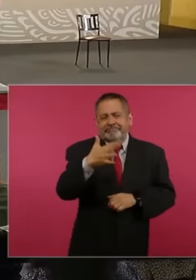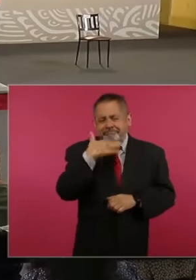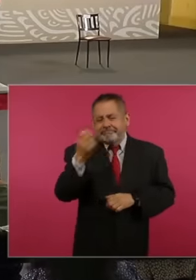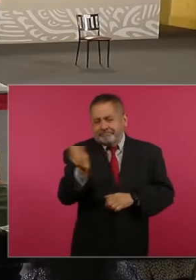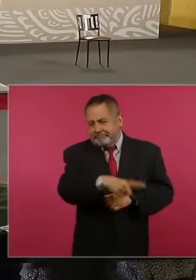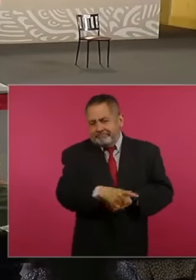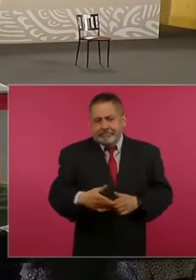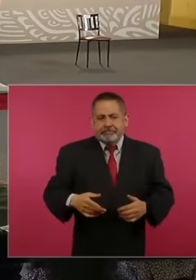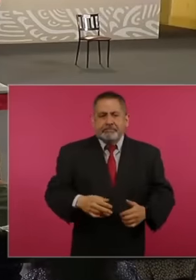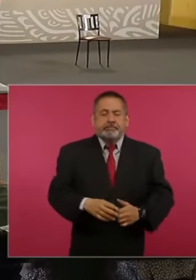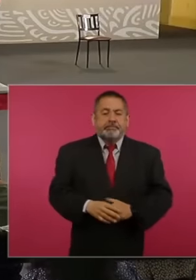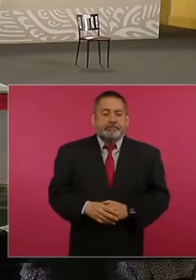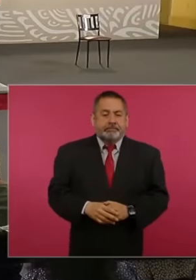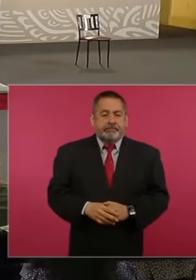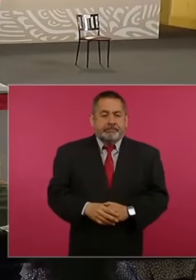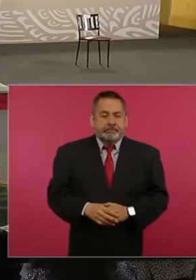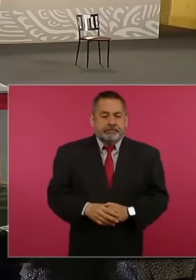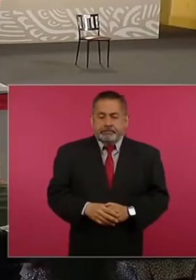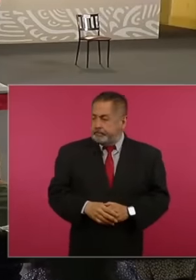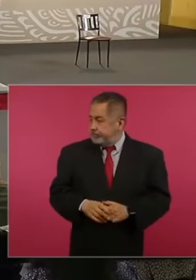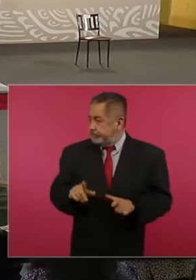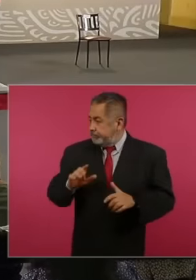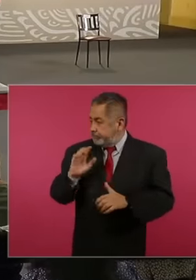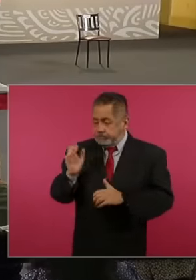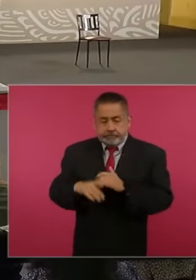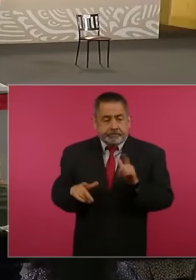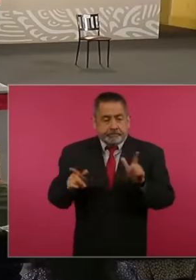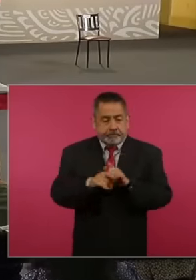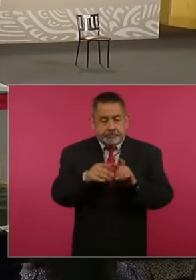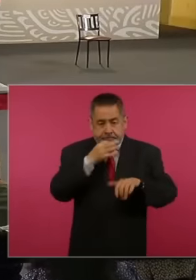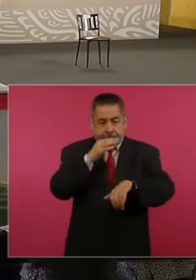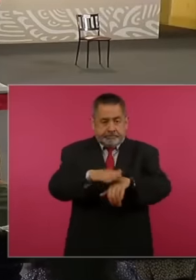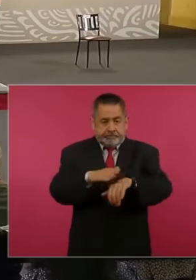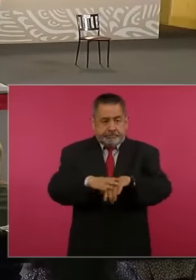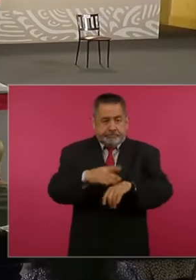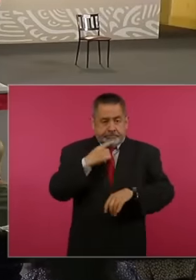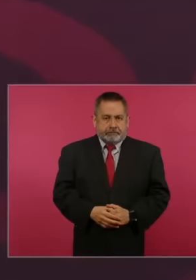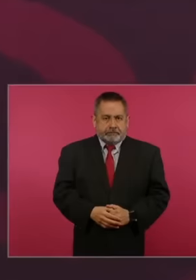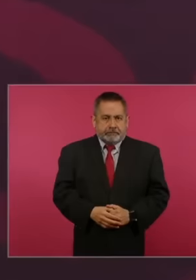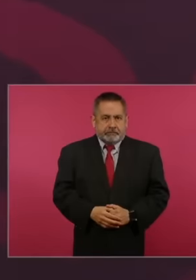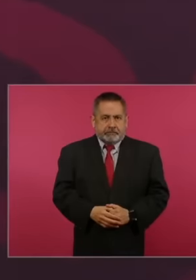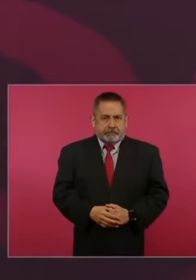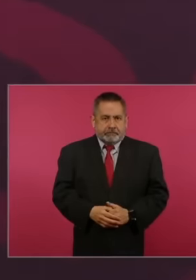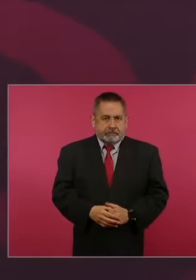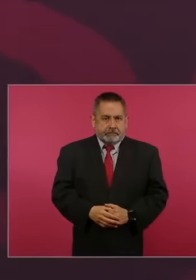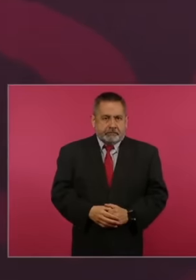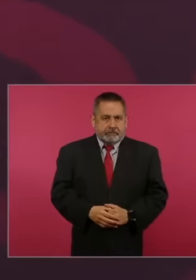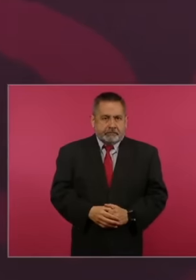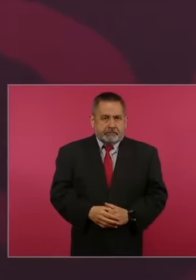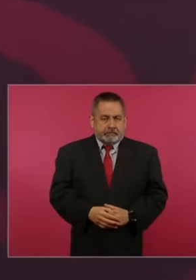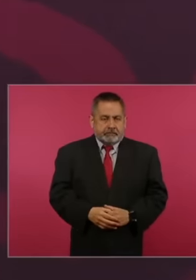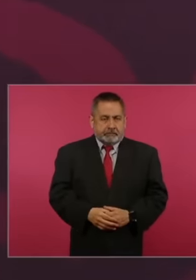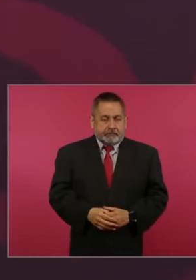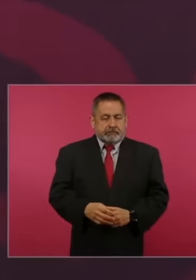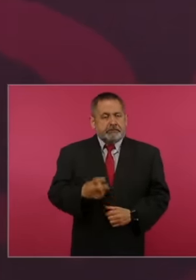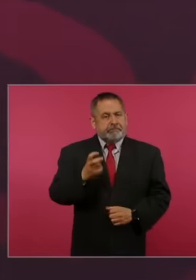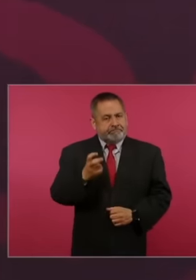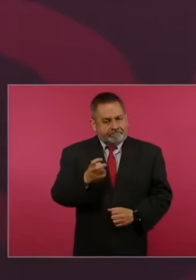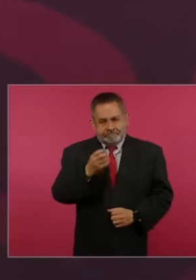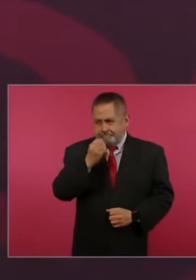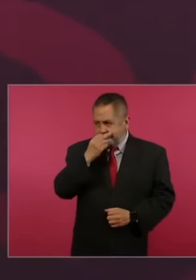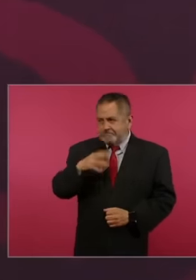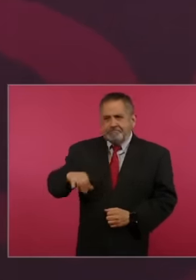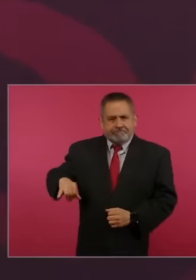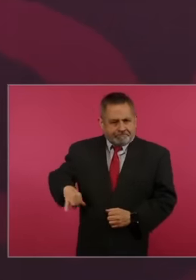with this we would conclude I think I don't know if any other follows that's why it is very interesting what